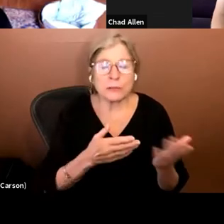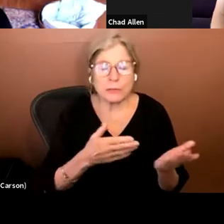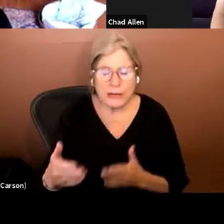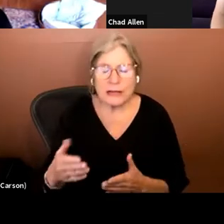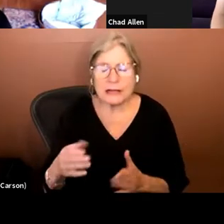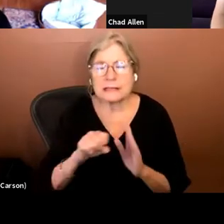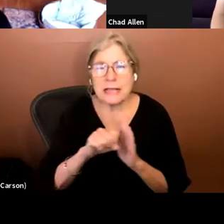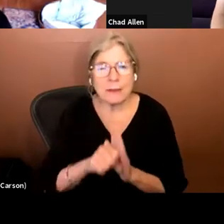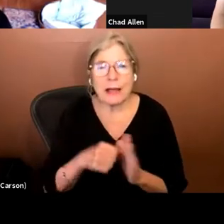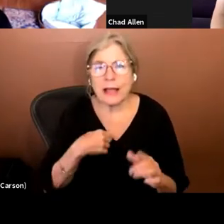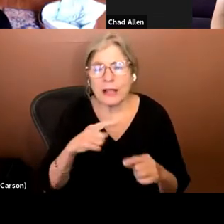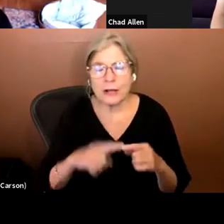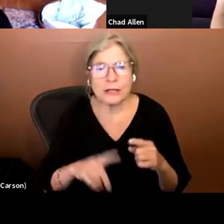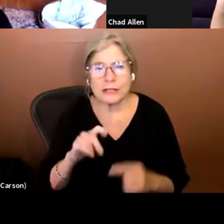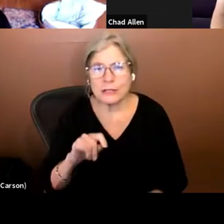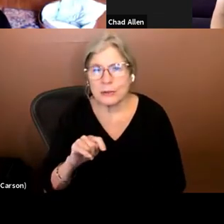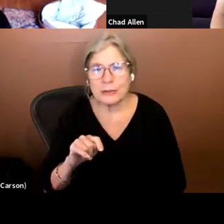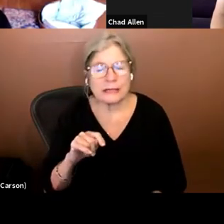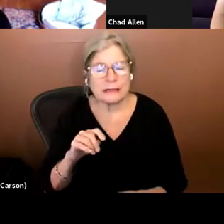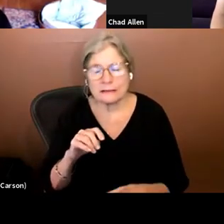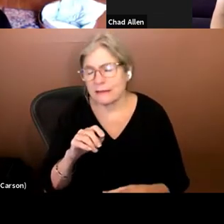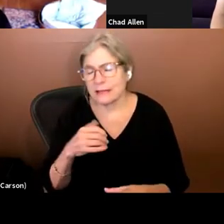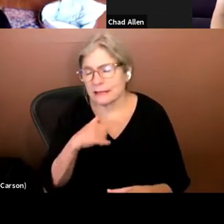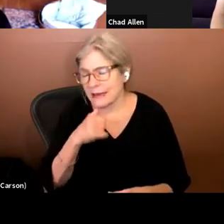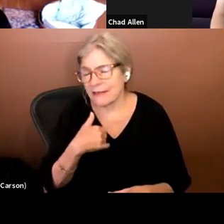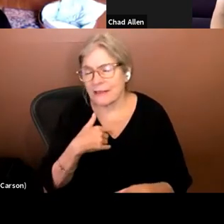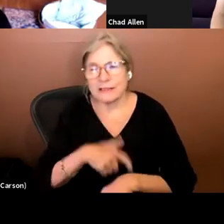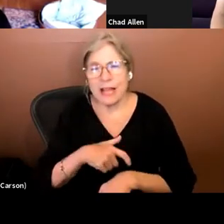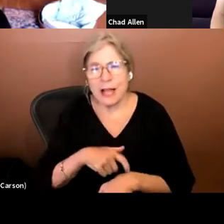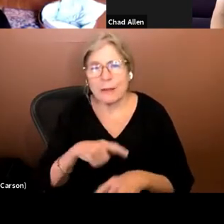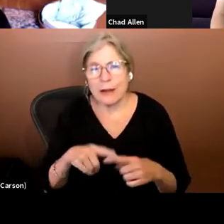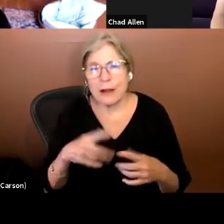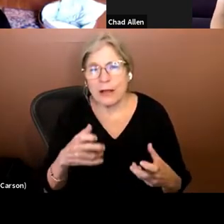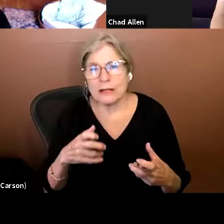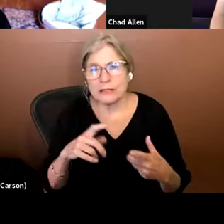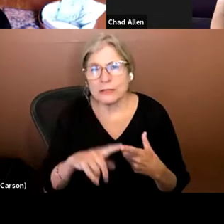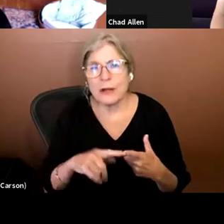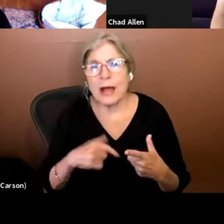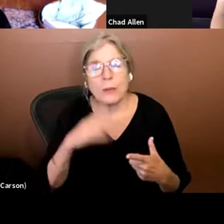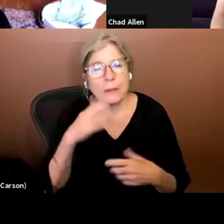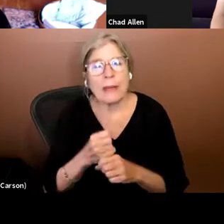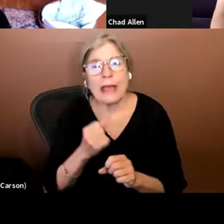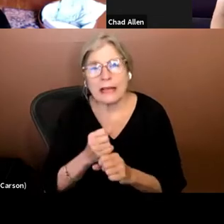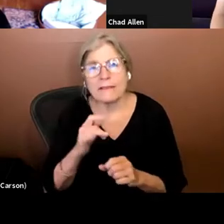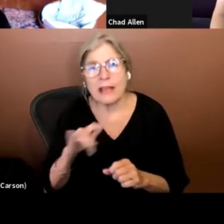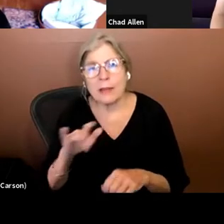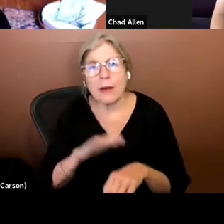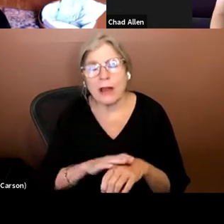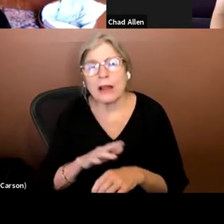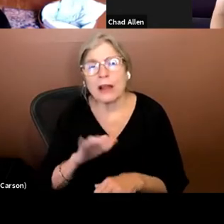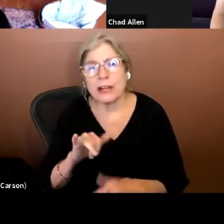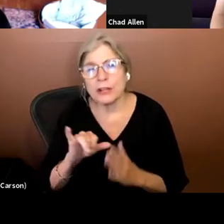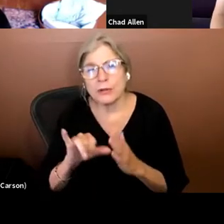together unfortunately. Make it available on our You Tube. The movie was